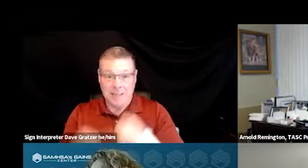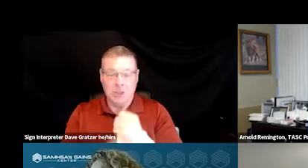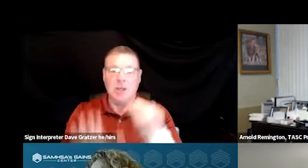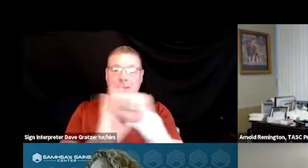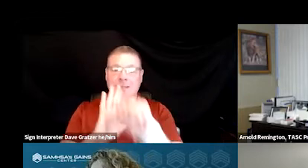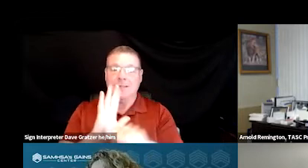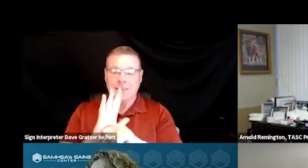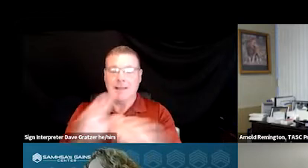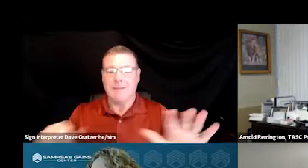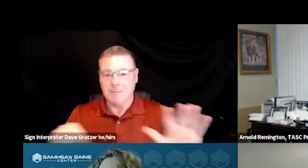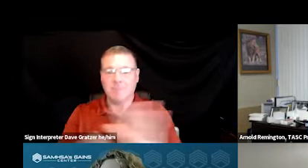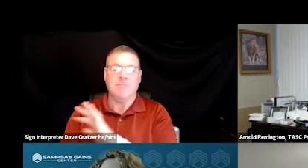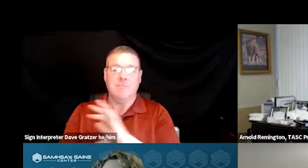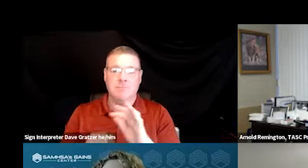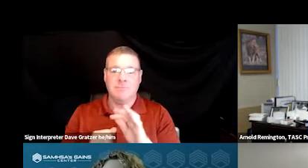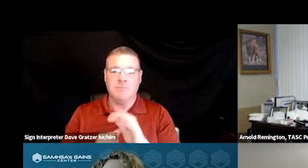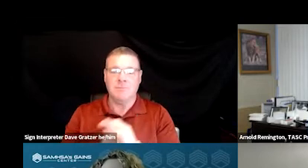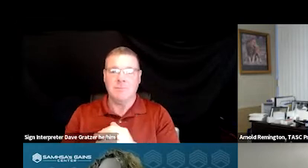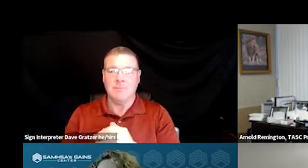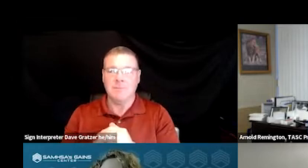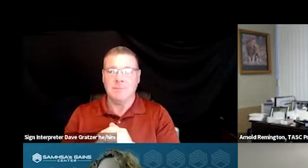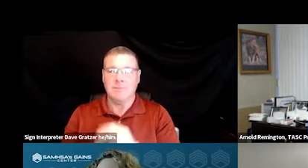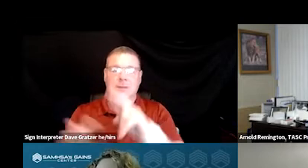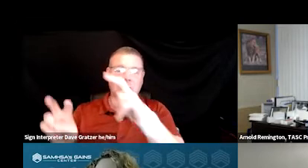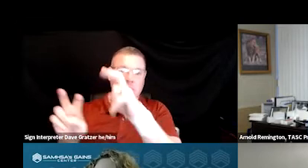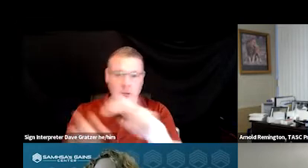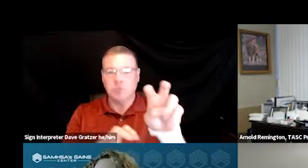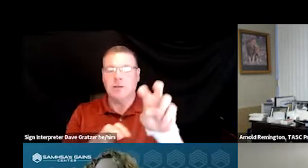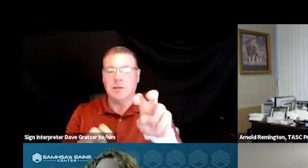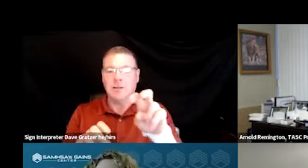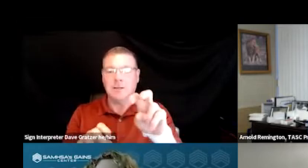a fully, transitioned into a CCBHC state.